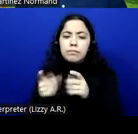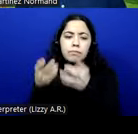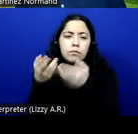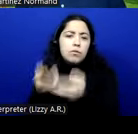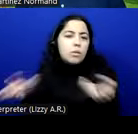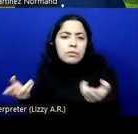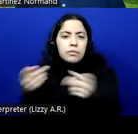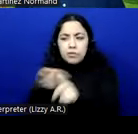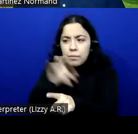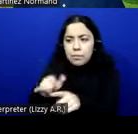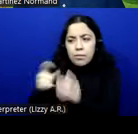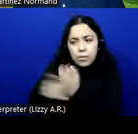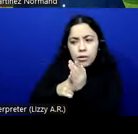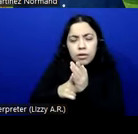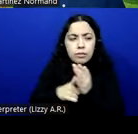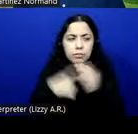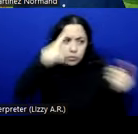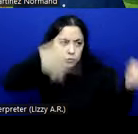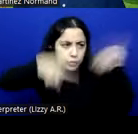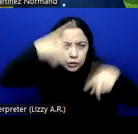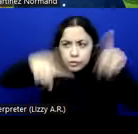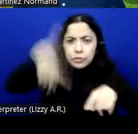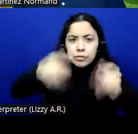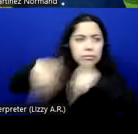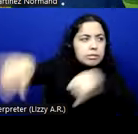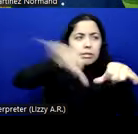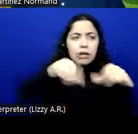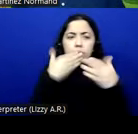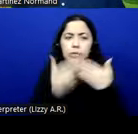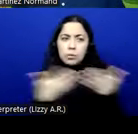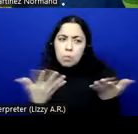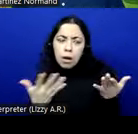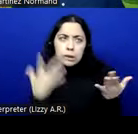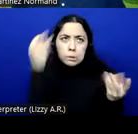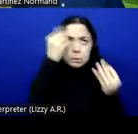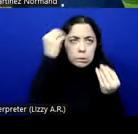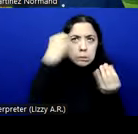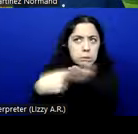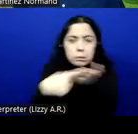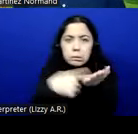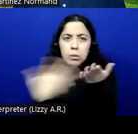what the structure of the standard could be, what could be the content, things like that.